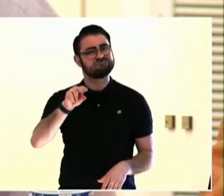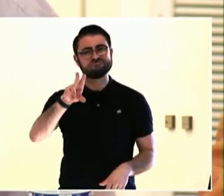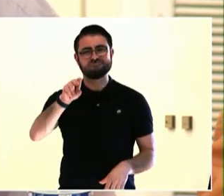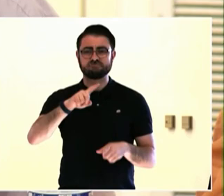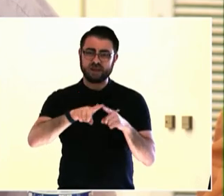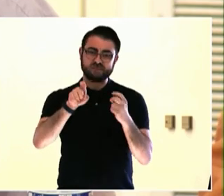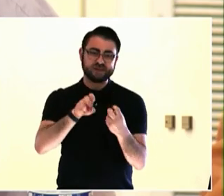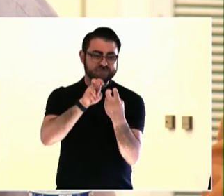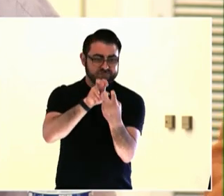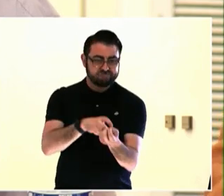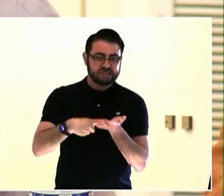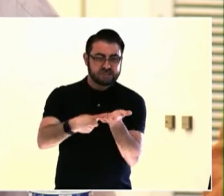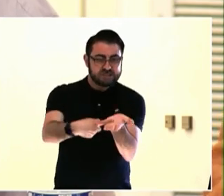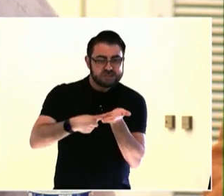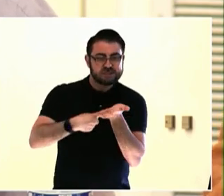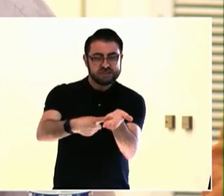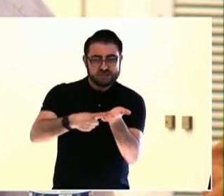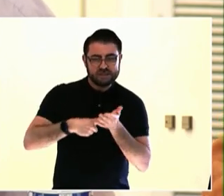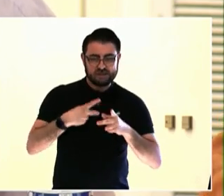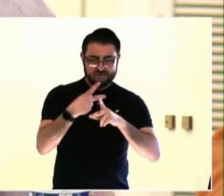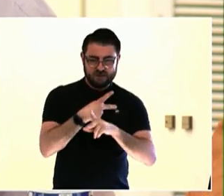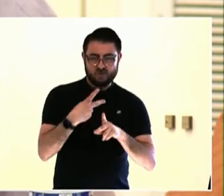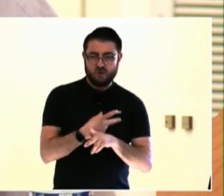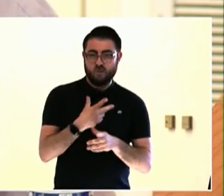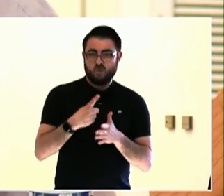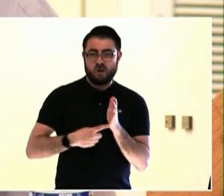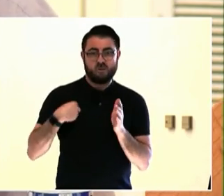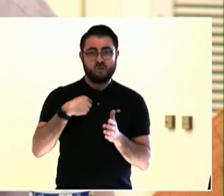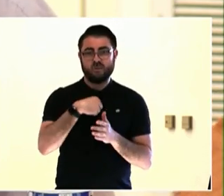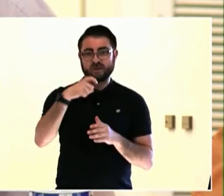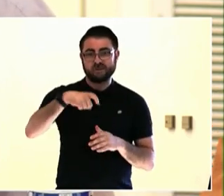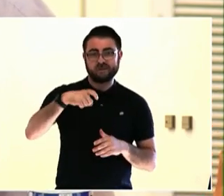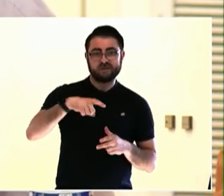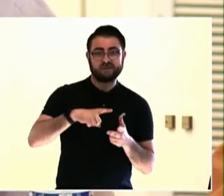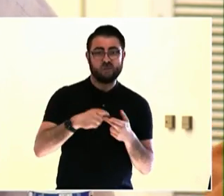that was going to be impacted by the ruling was going to be the child.